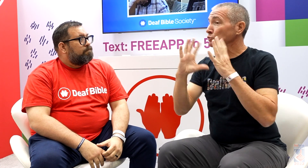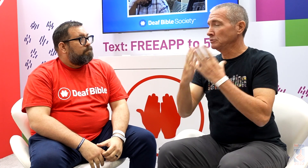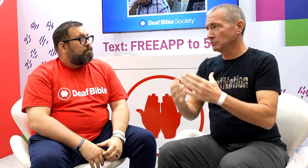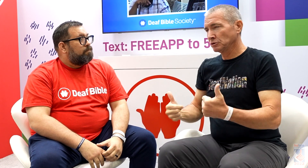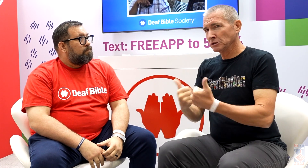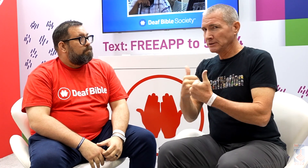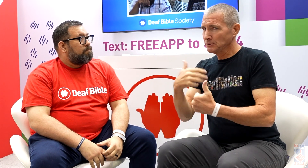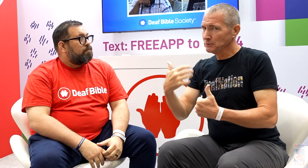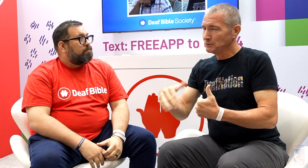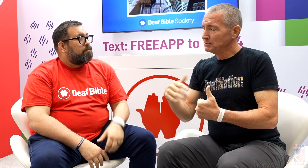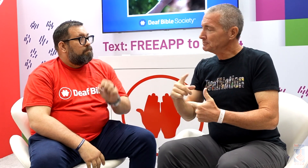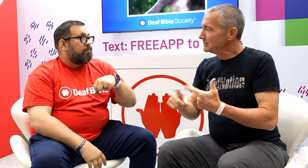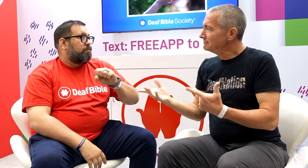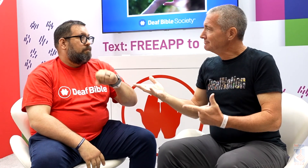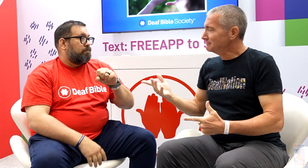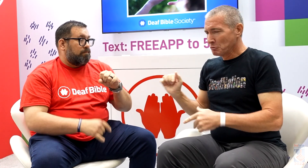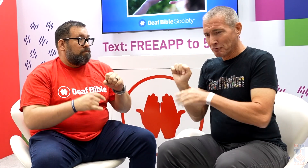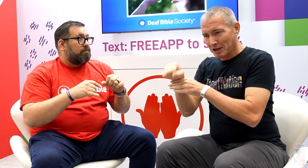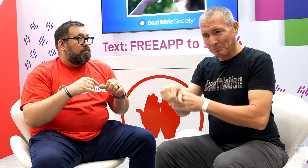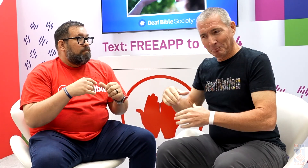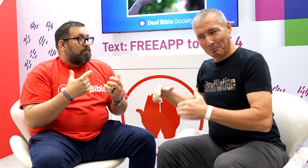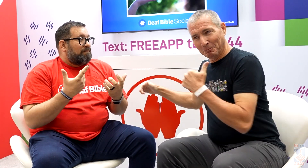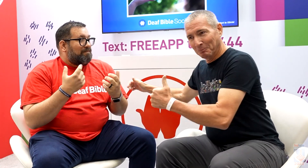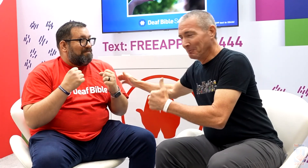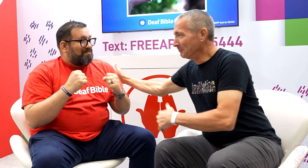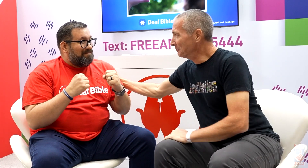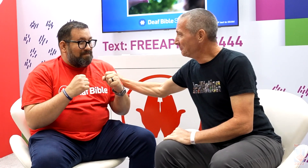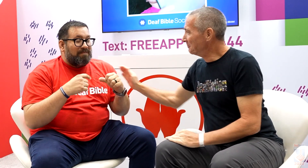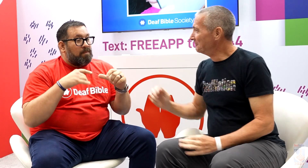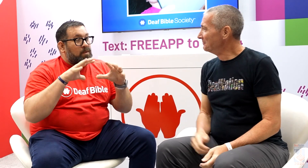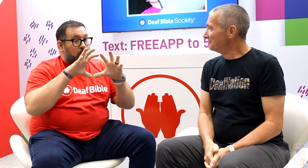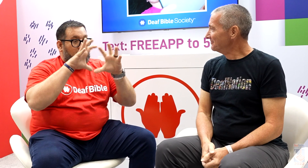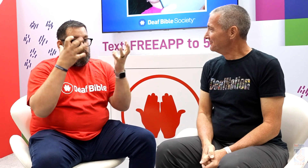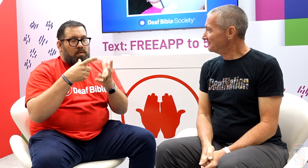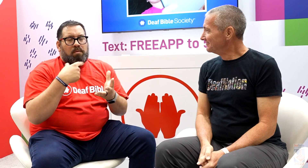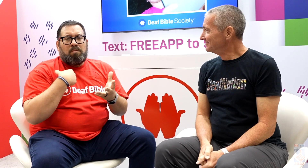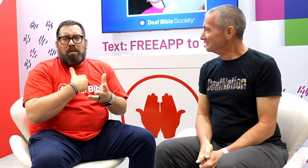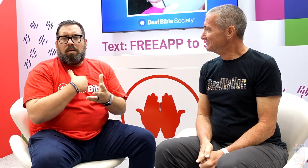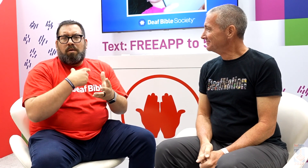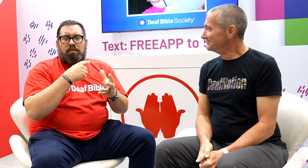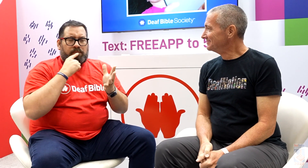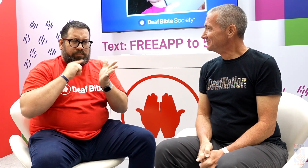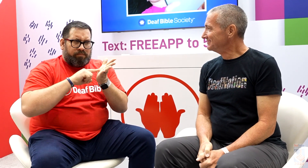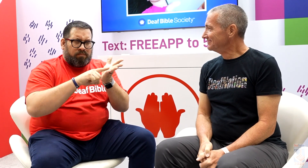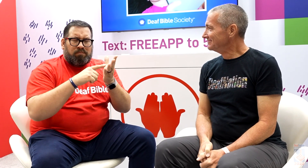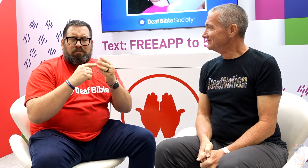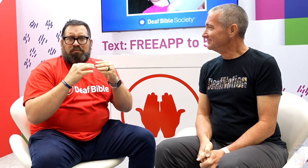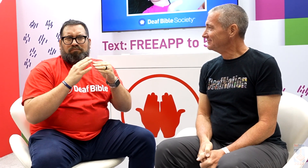It’s such a challenge to be accessible to the whole world but you’re overcoming that obstacle. That’s great. All over the world, we have done research,